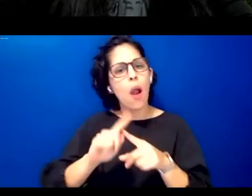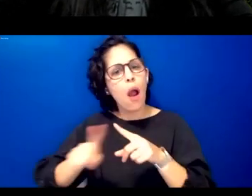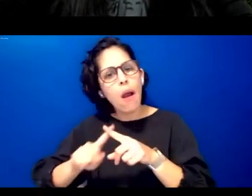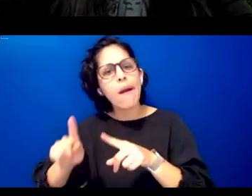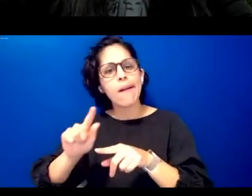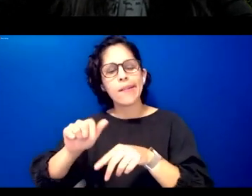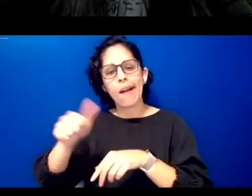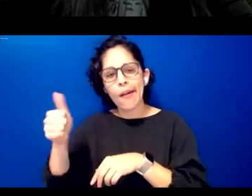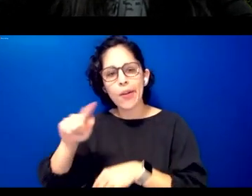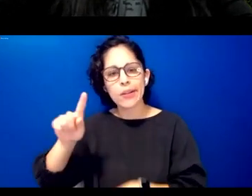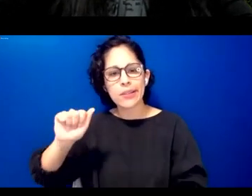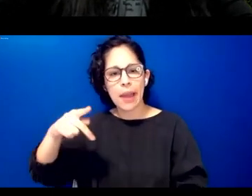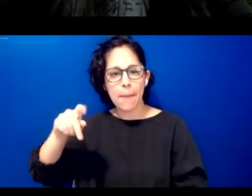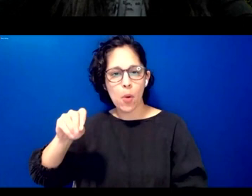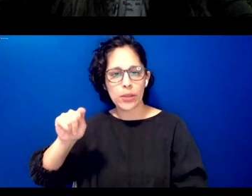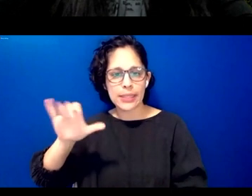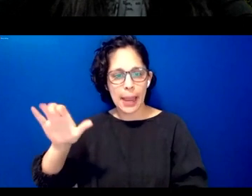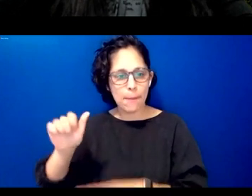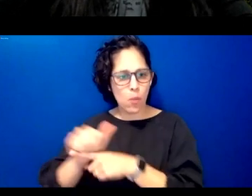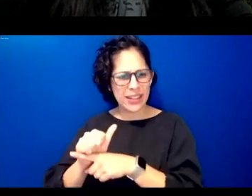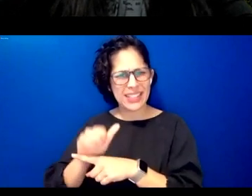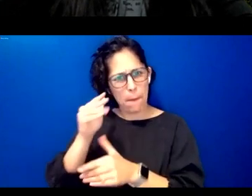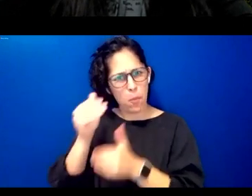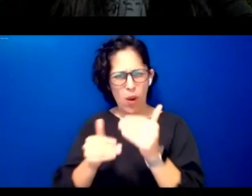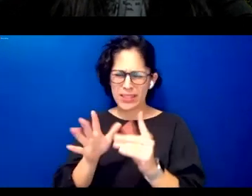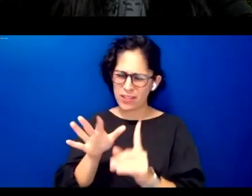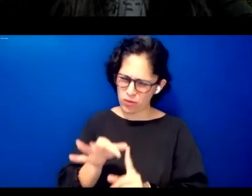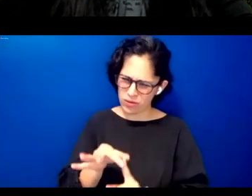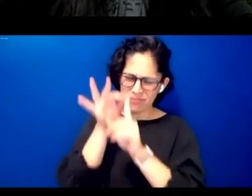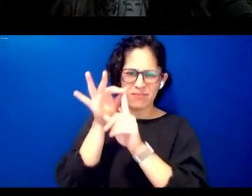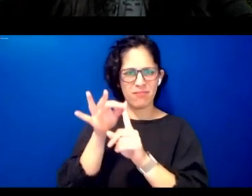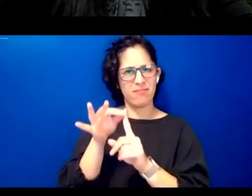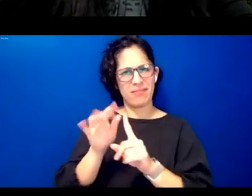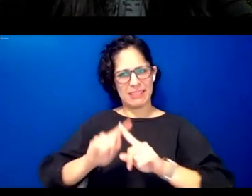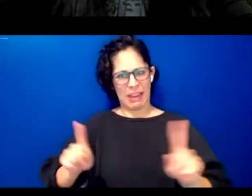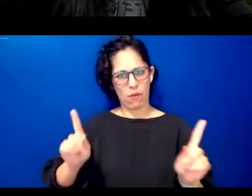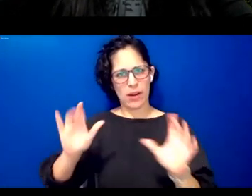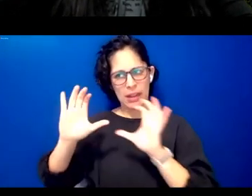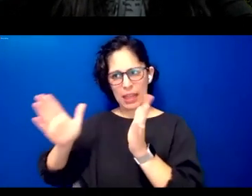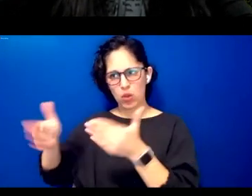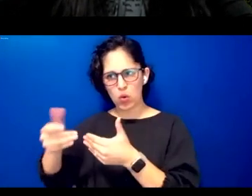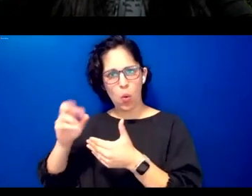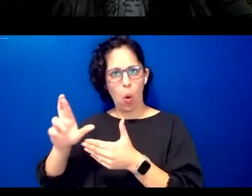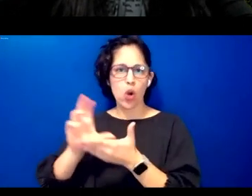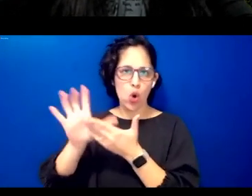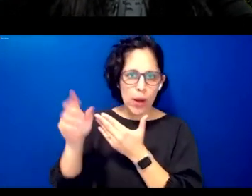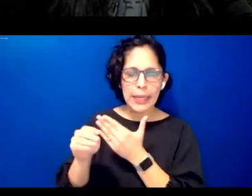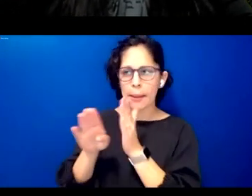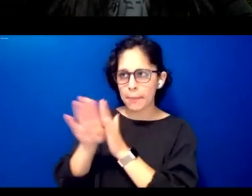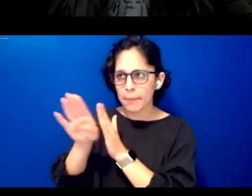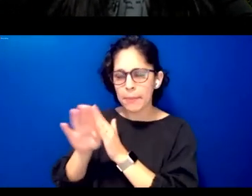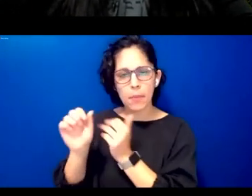a process quite distinct from a classroom and curriculum-based approach partnered with